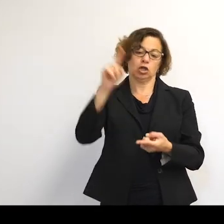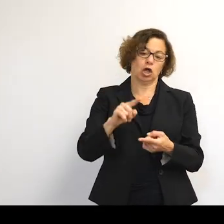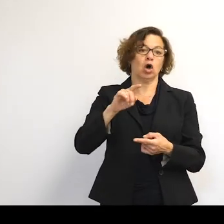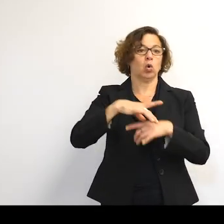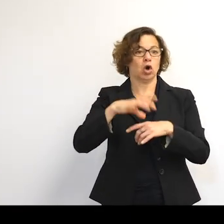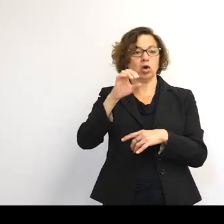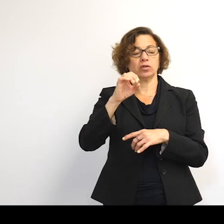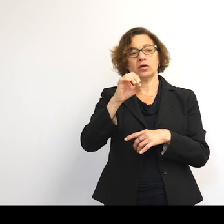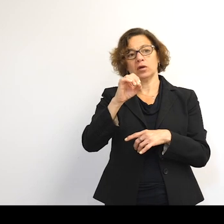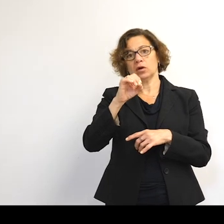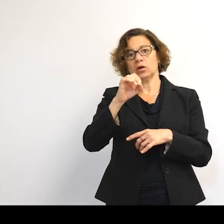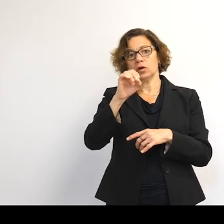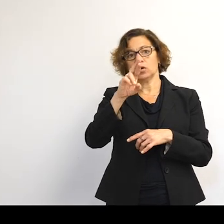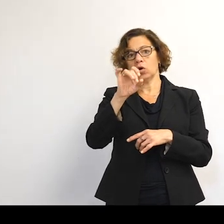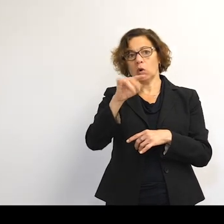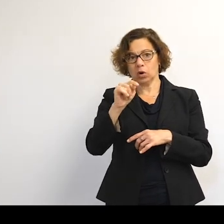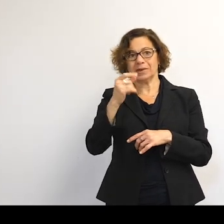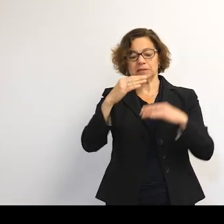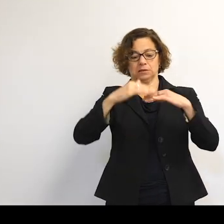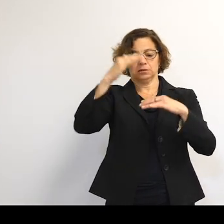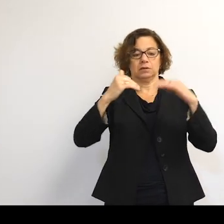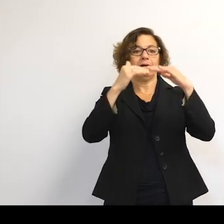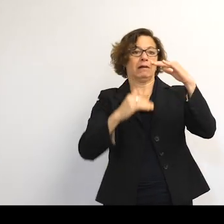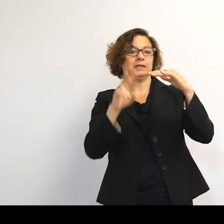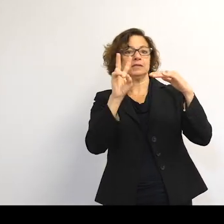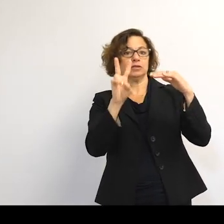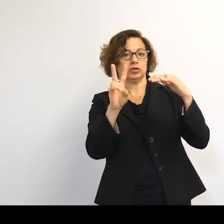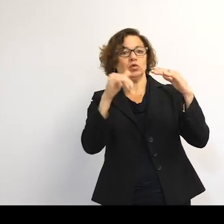if the altitude of the object is less than 2,000 kilometers.